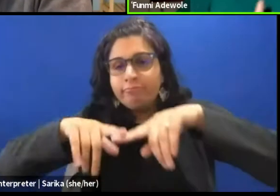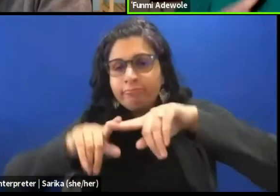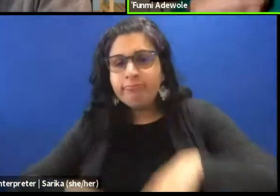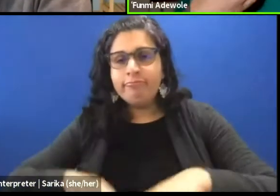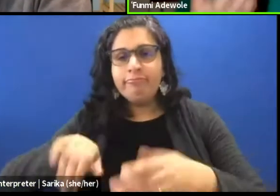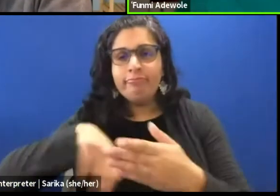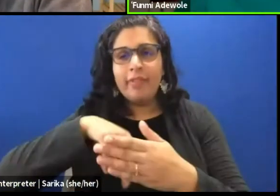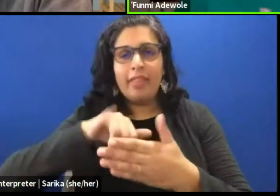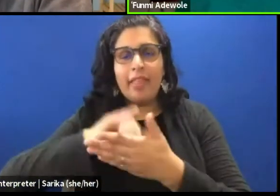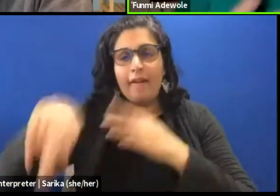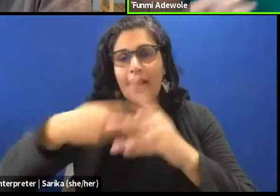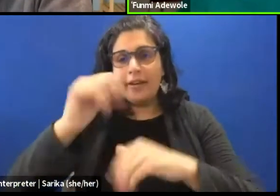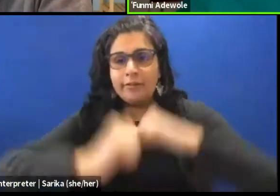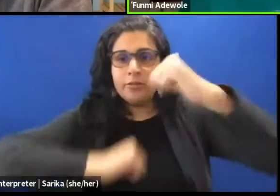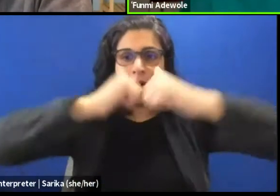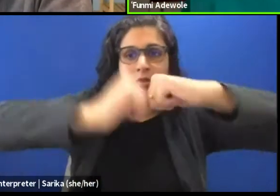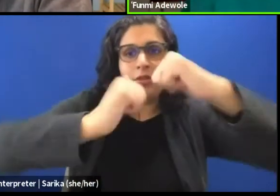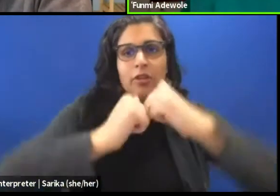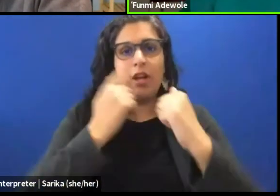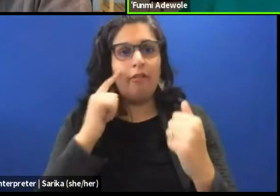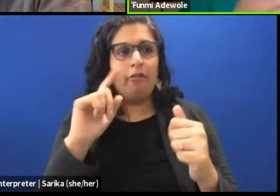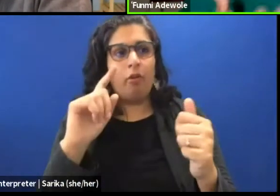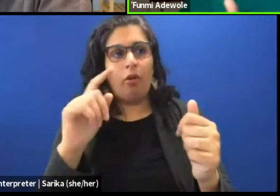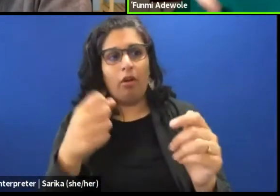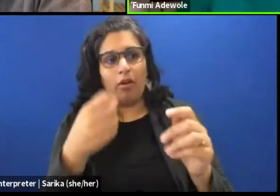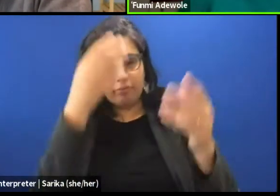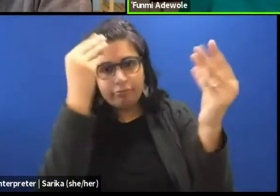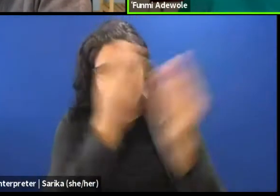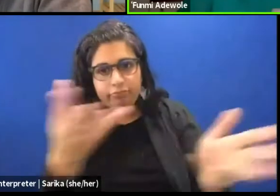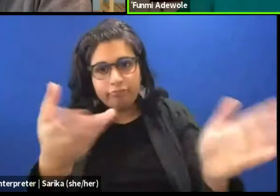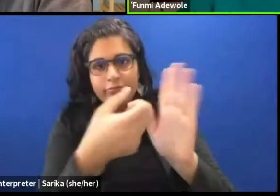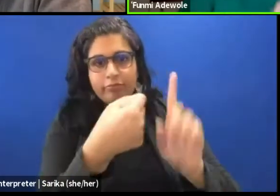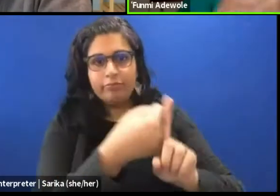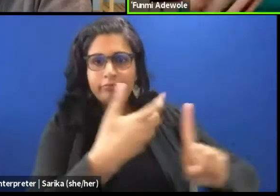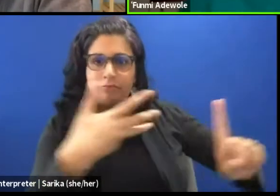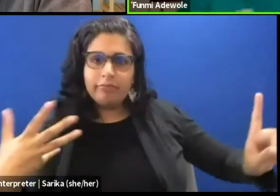So, if I put a play on the stage, with a text maybe a classical play,